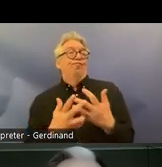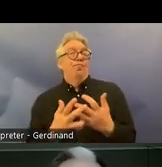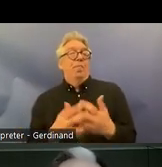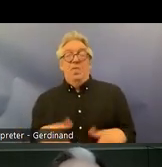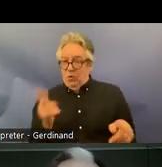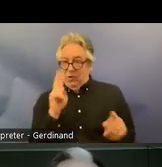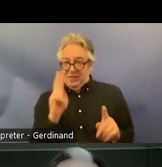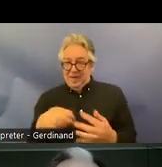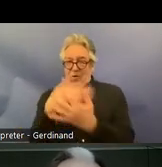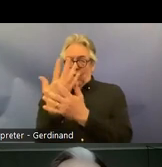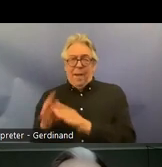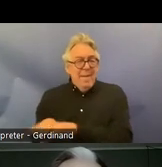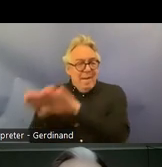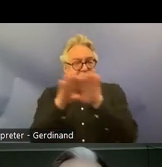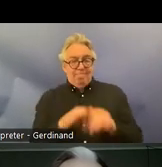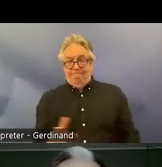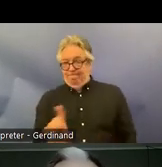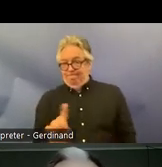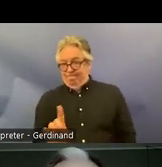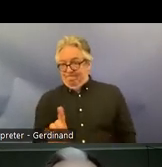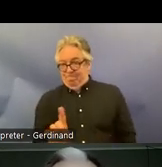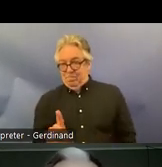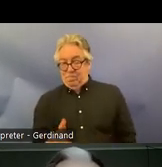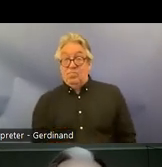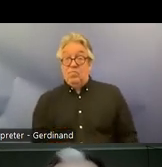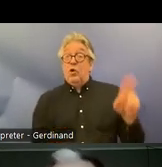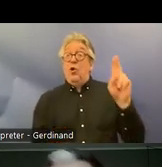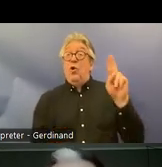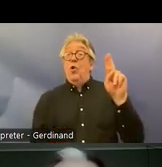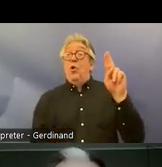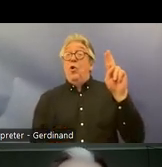the Nordic countries how uh both the crpd and human rights treaties in